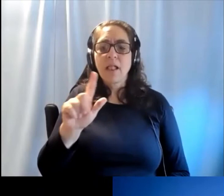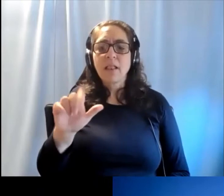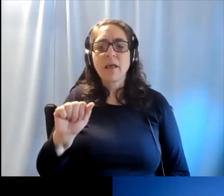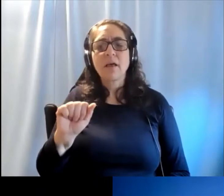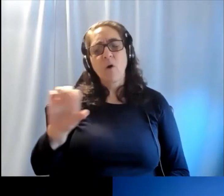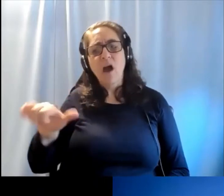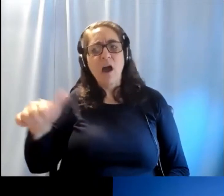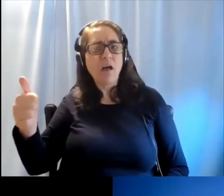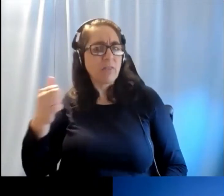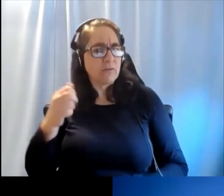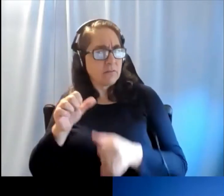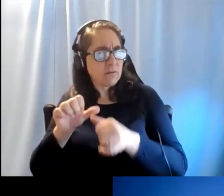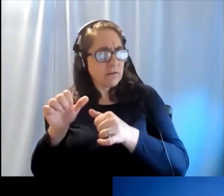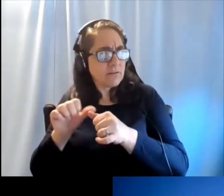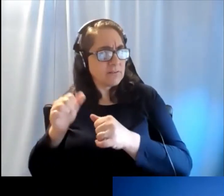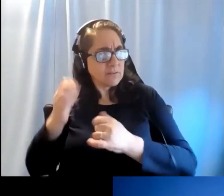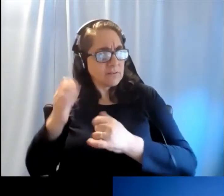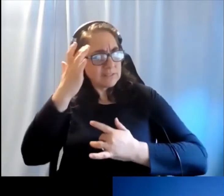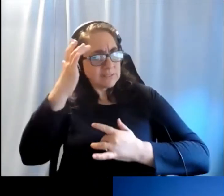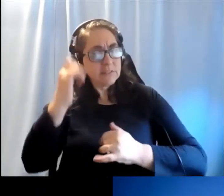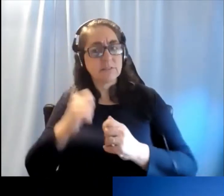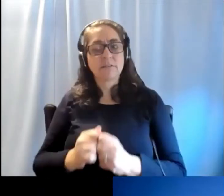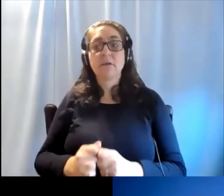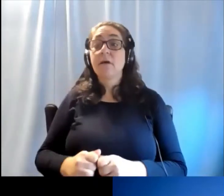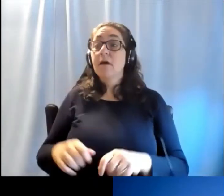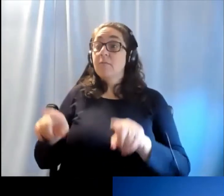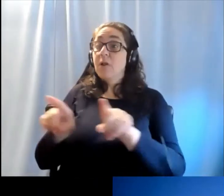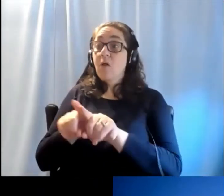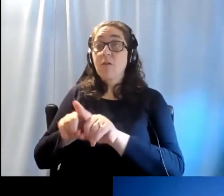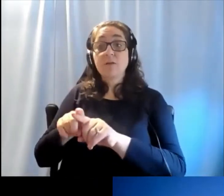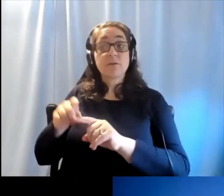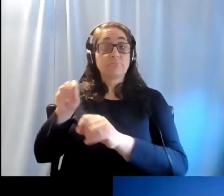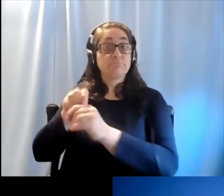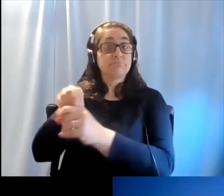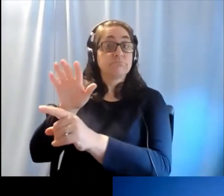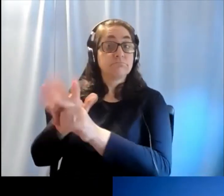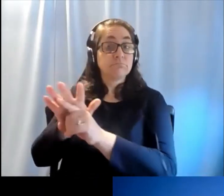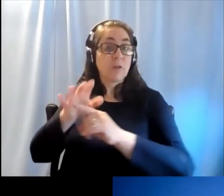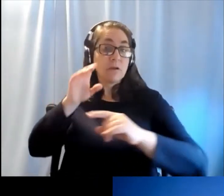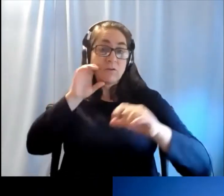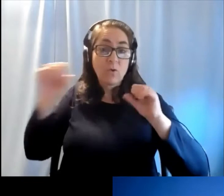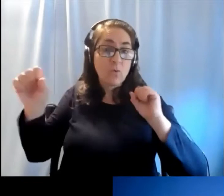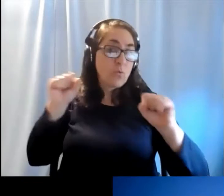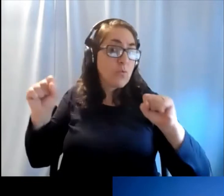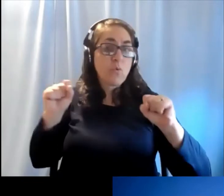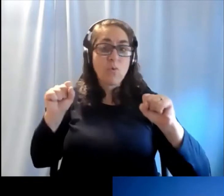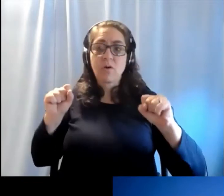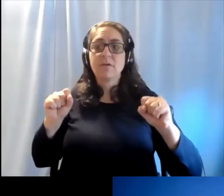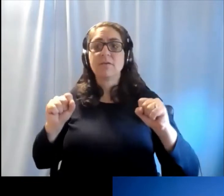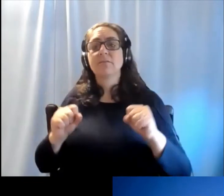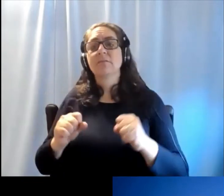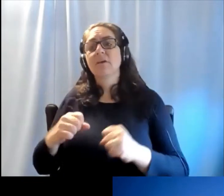rubella or other factors but also then in adults, noise exposure, exposures to loud